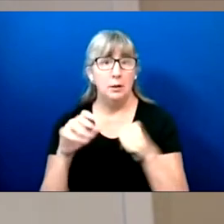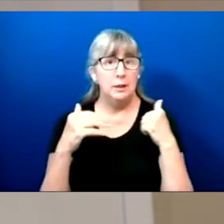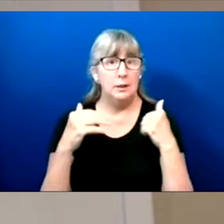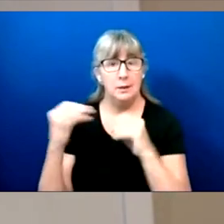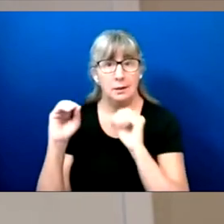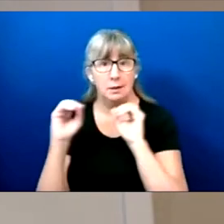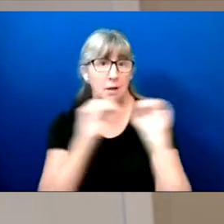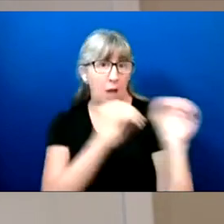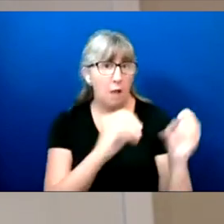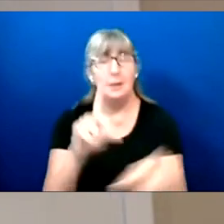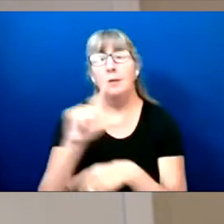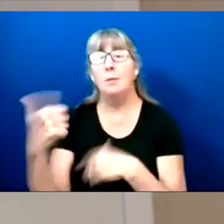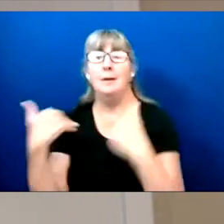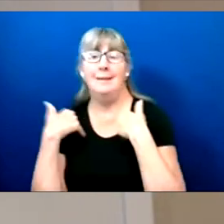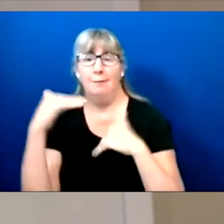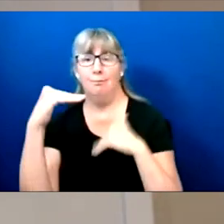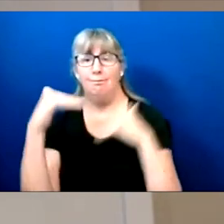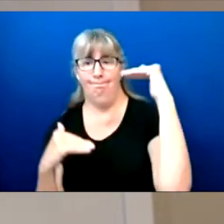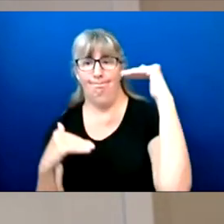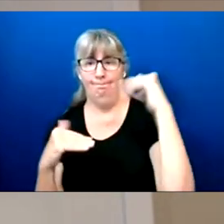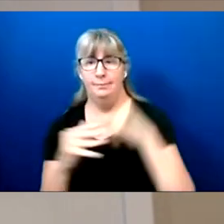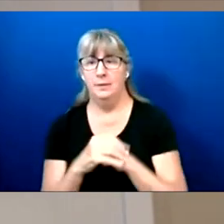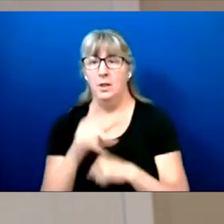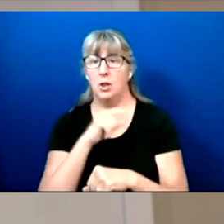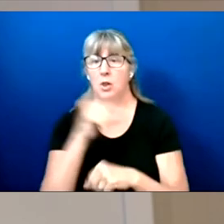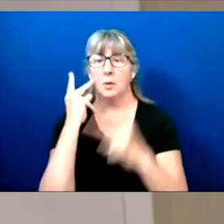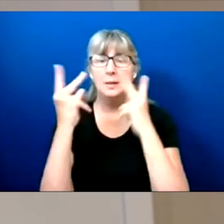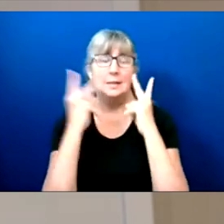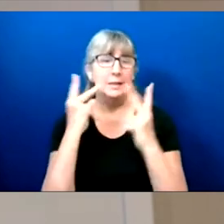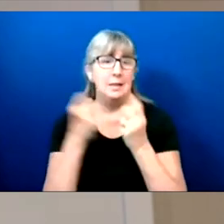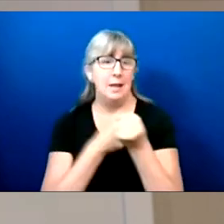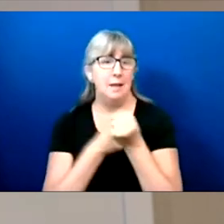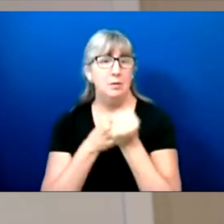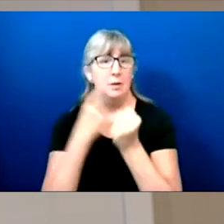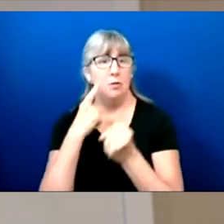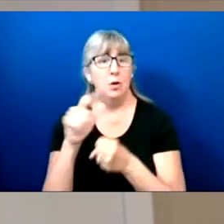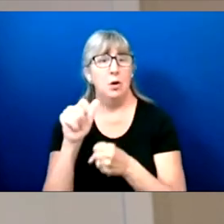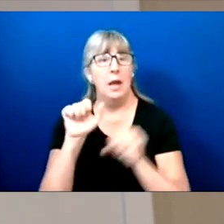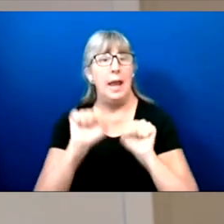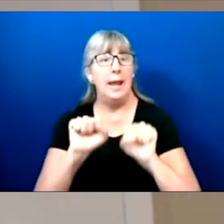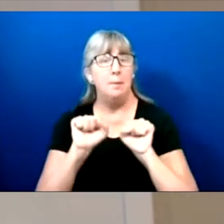Engaging our community in the democratic process is a key part of advocacy against the ableism